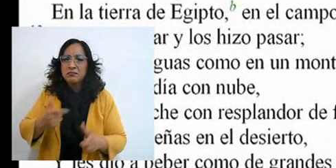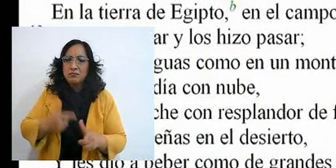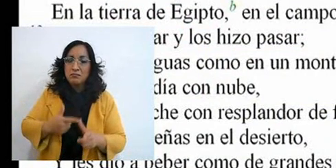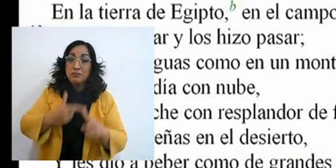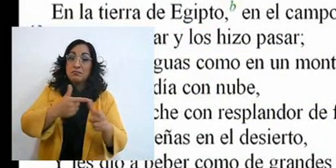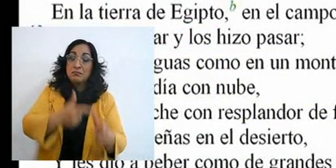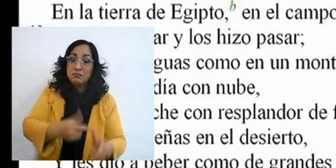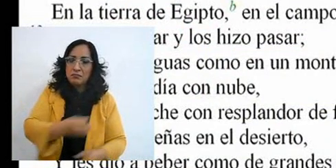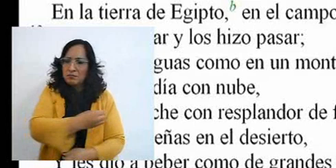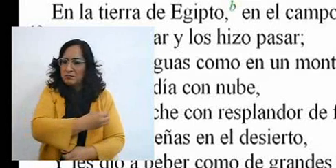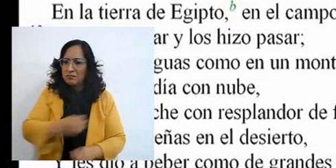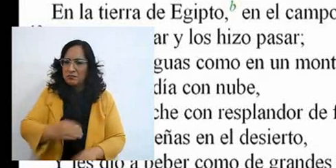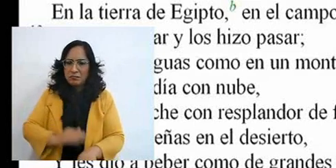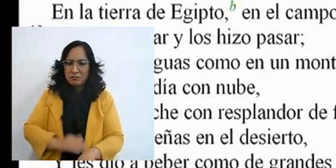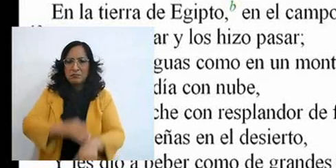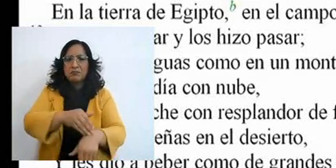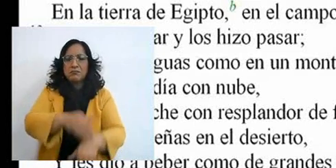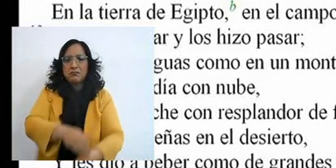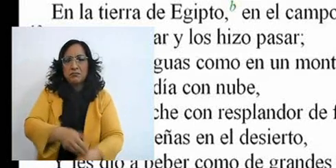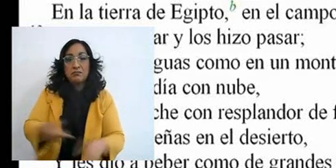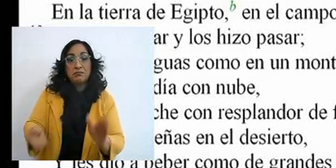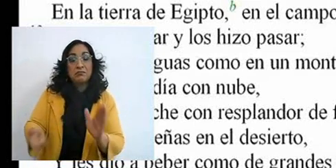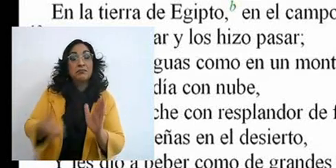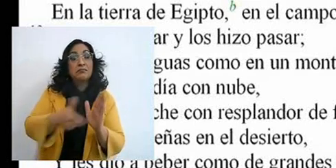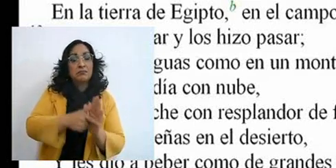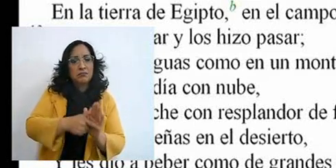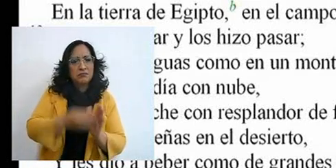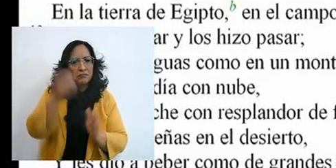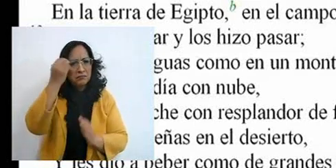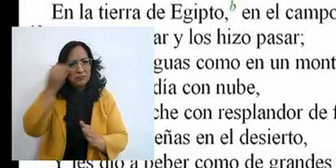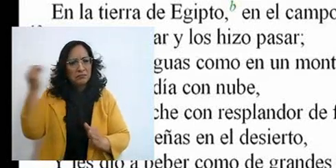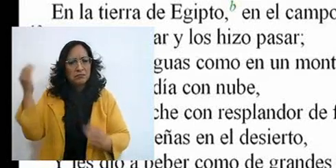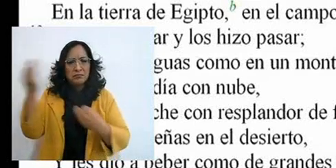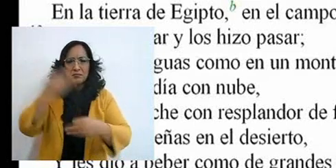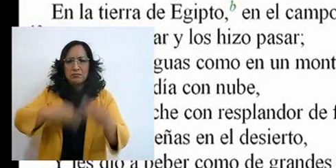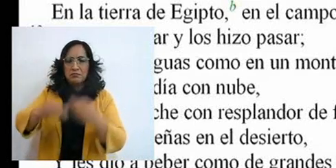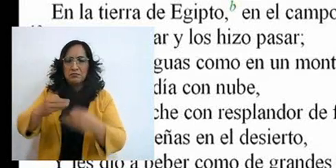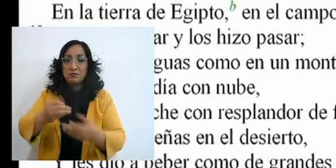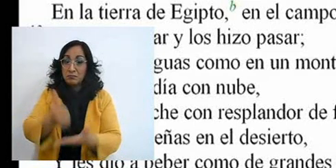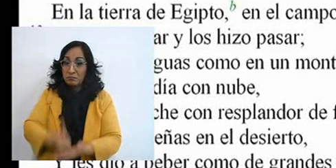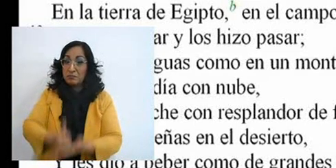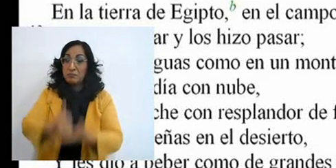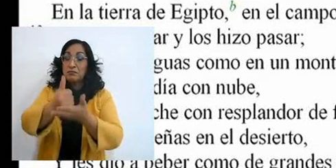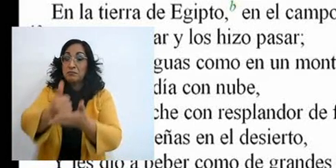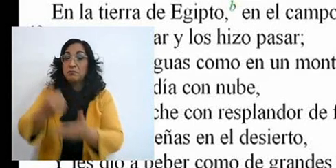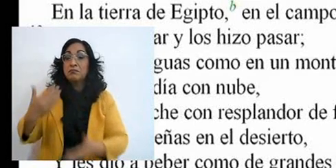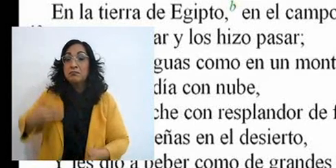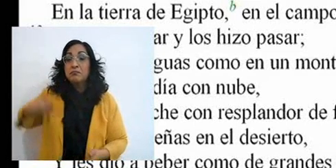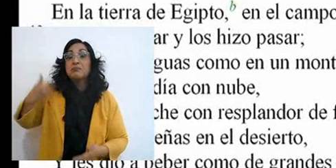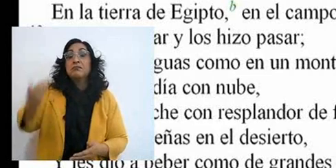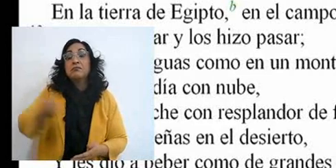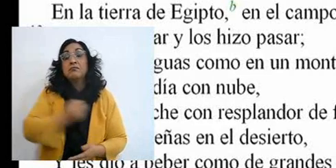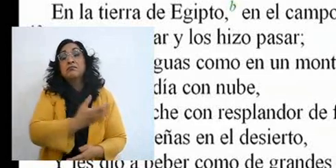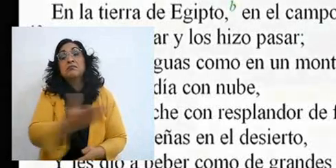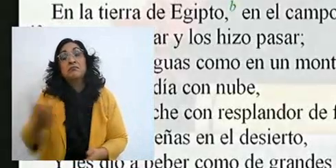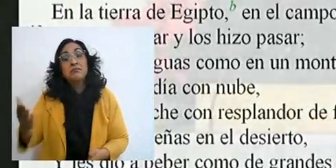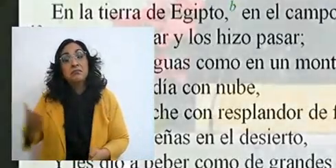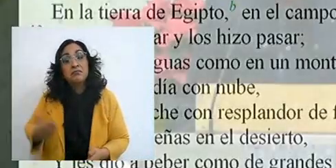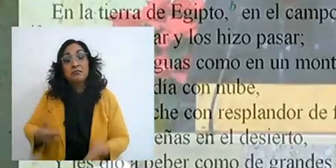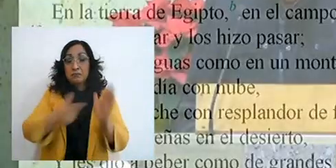But they forgot his works, And his wonders that he had shown them."